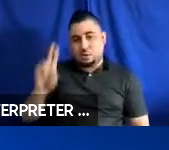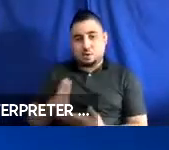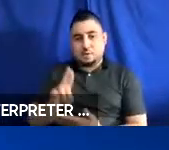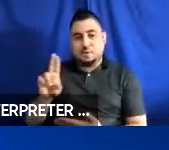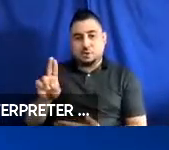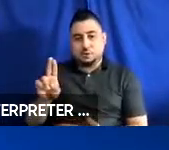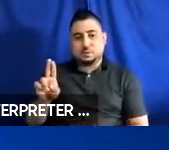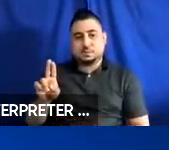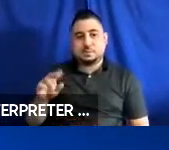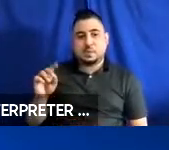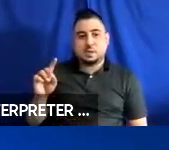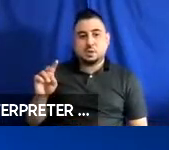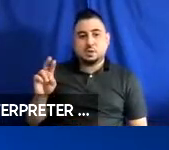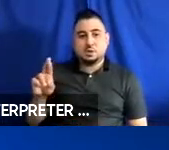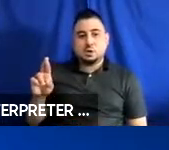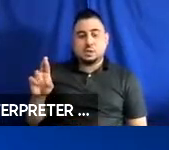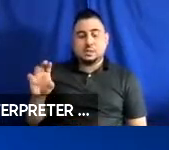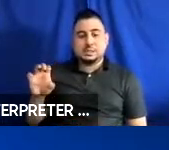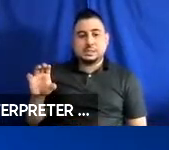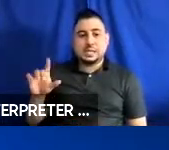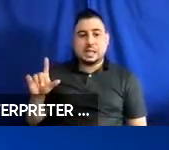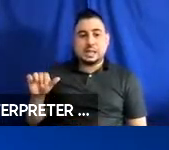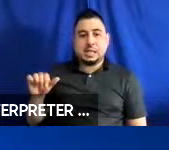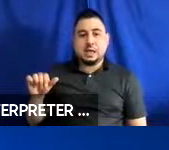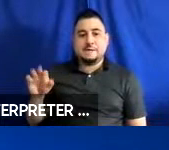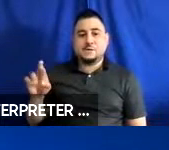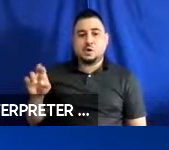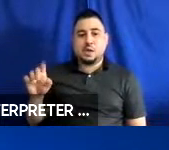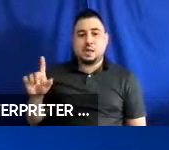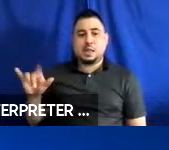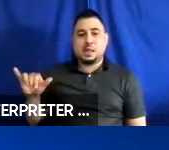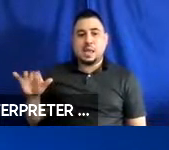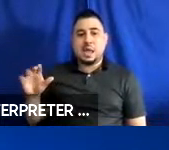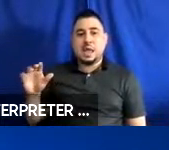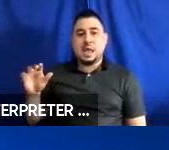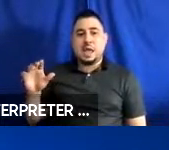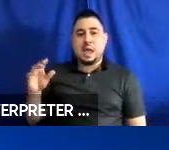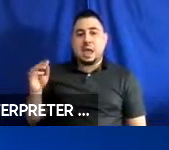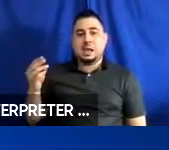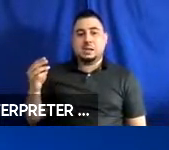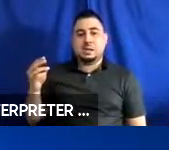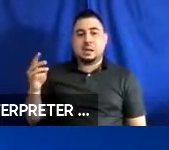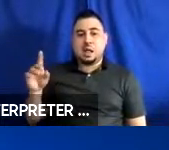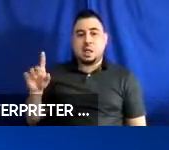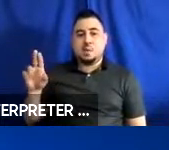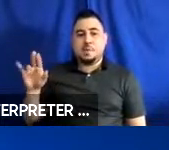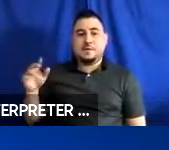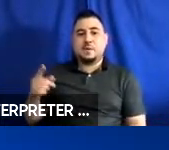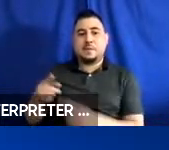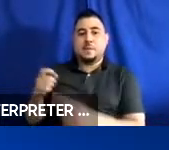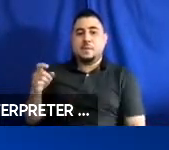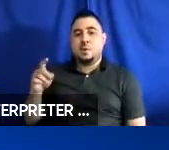and, Dr. Cecilia Freeley and Andrea Lubin of Rutgers University.